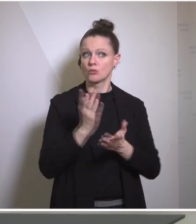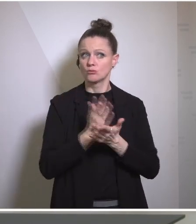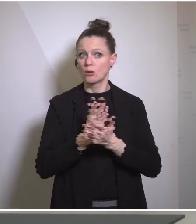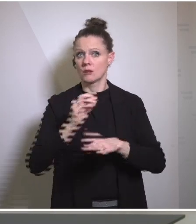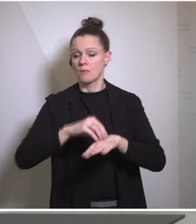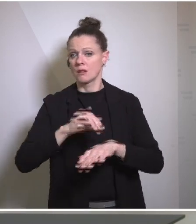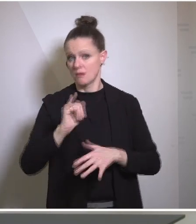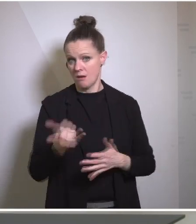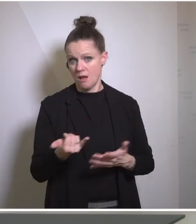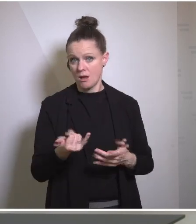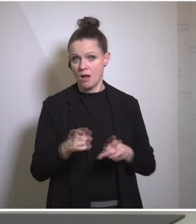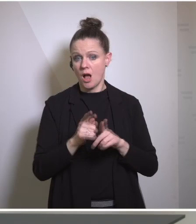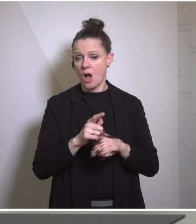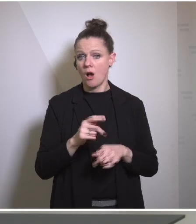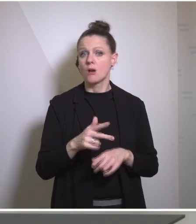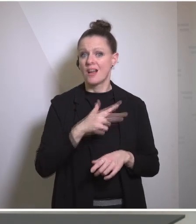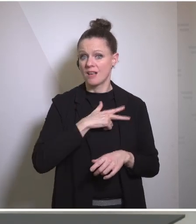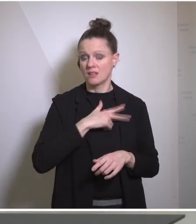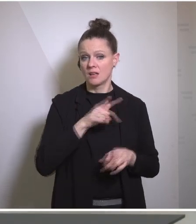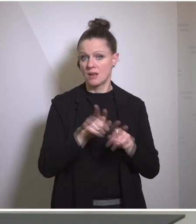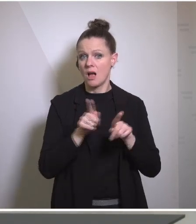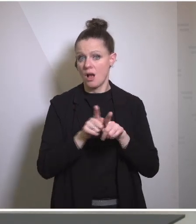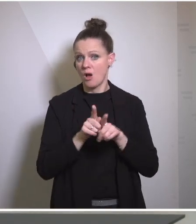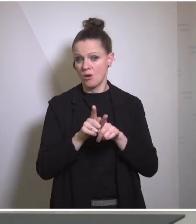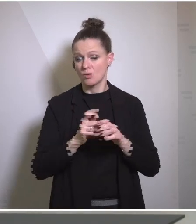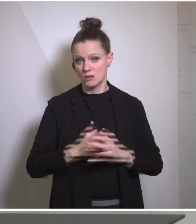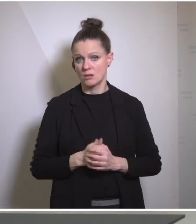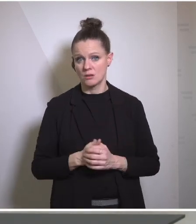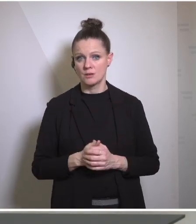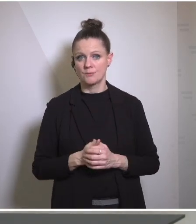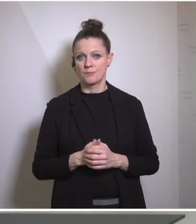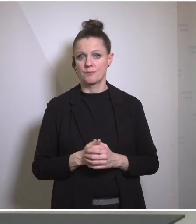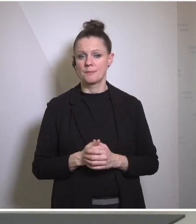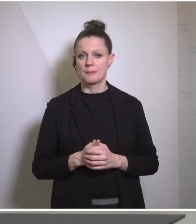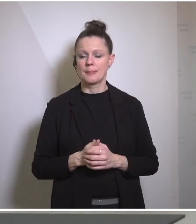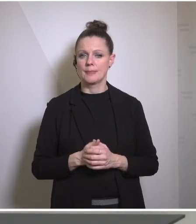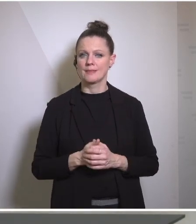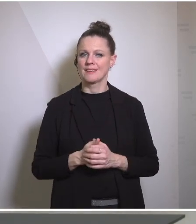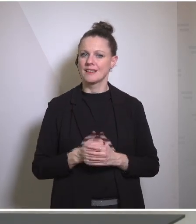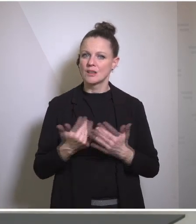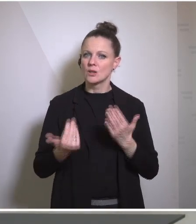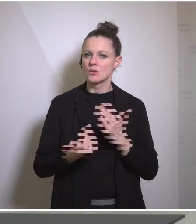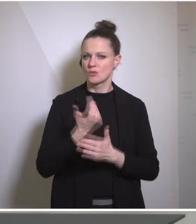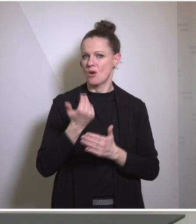including Canada with substantial contributions to that Force once the new Council the is is fully